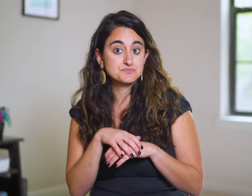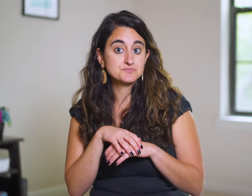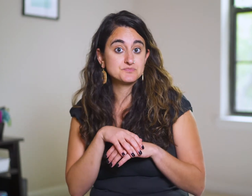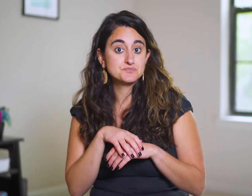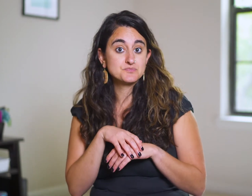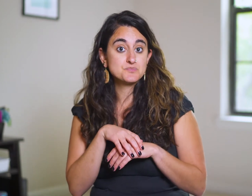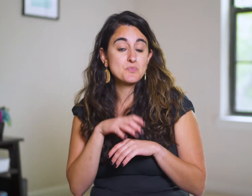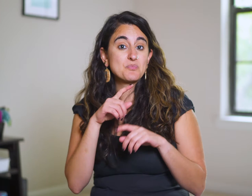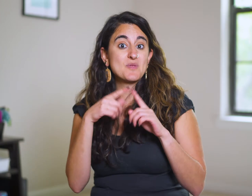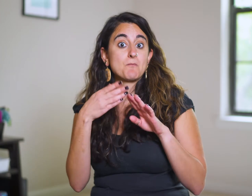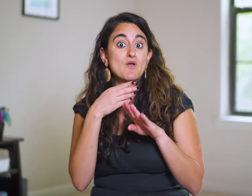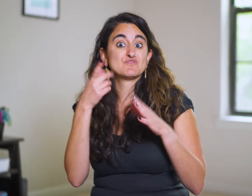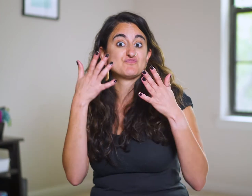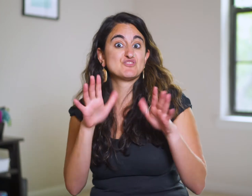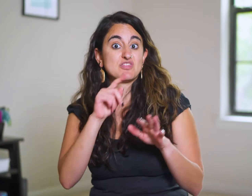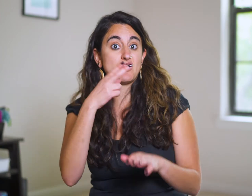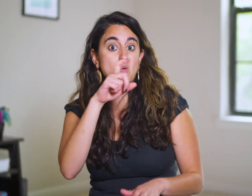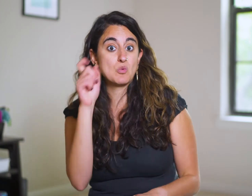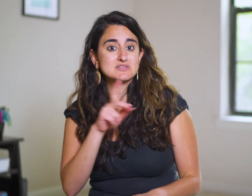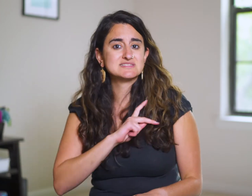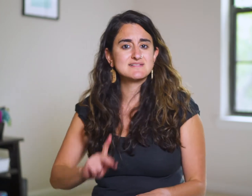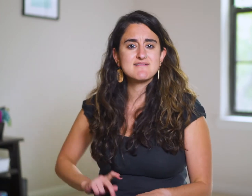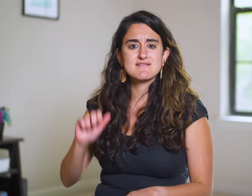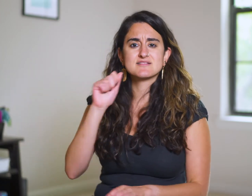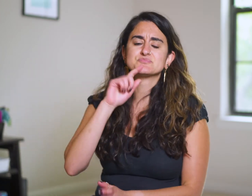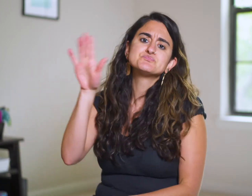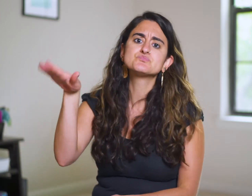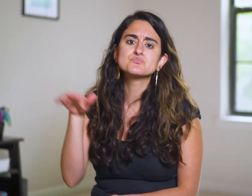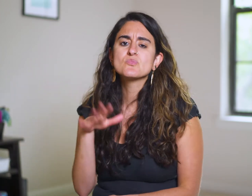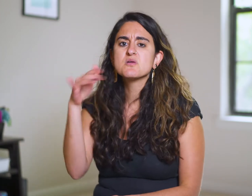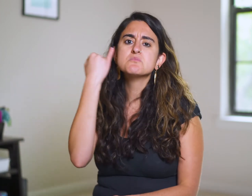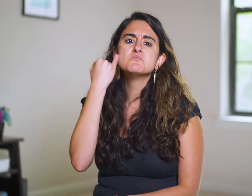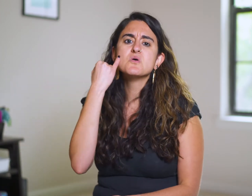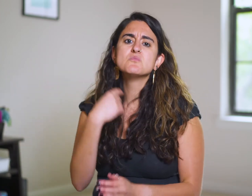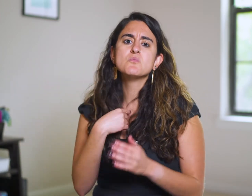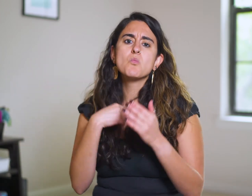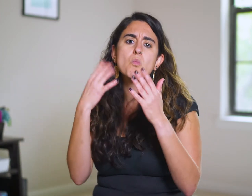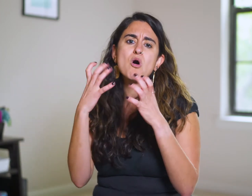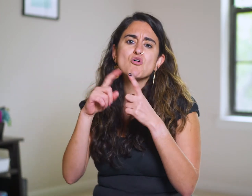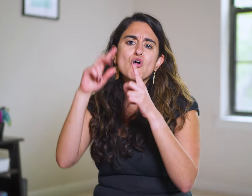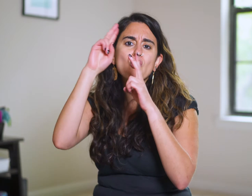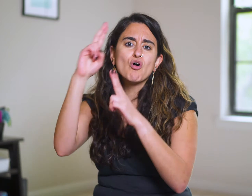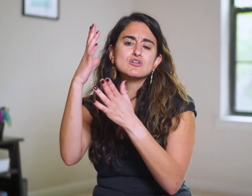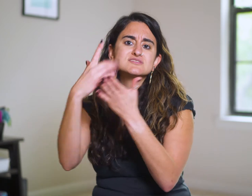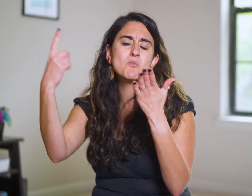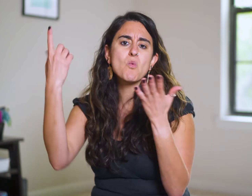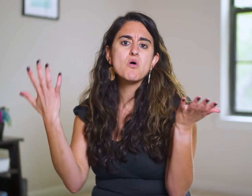But before he can get the question out, King A says, “Suppose I want to honor someone?